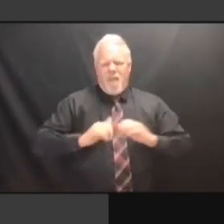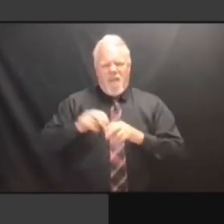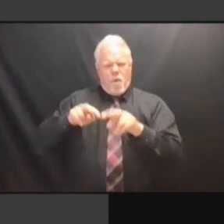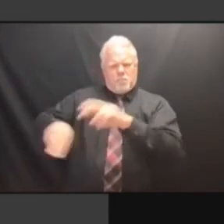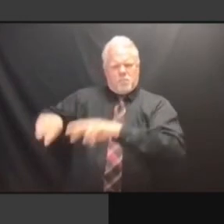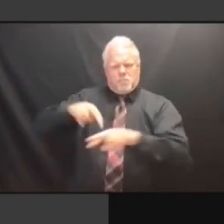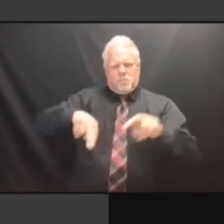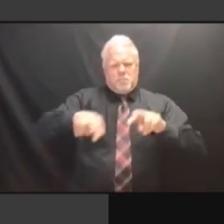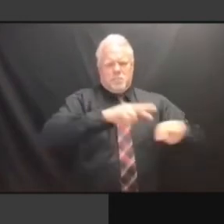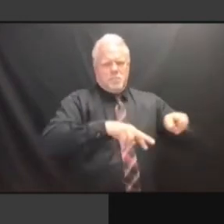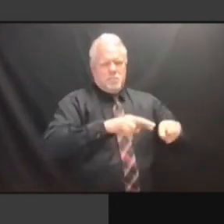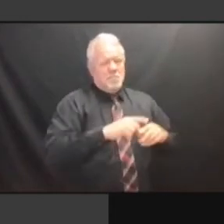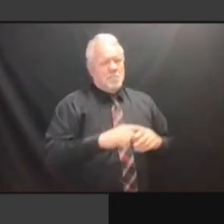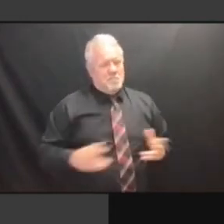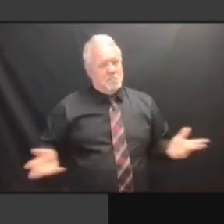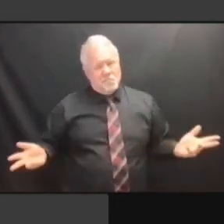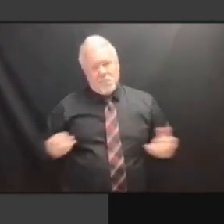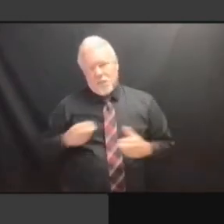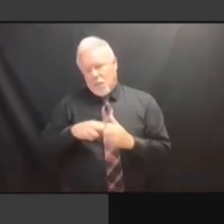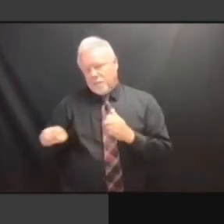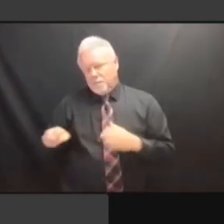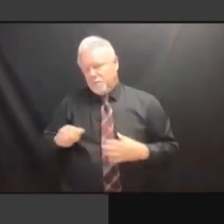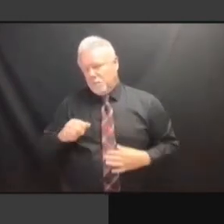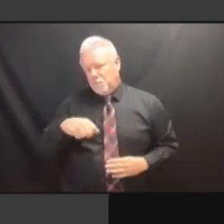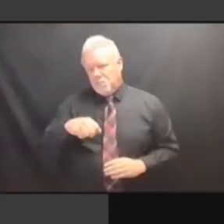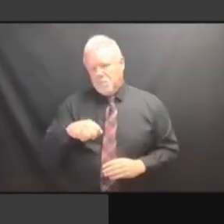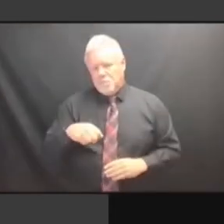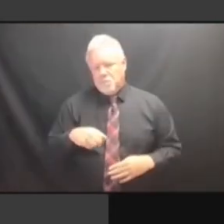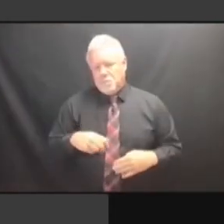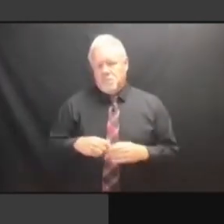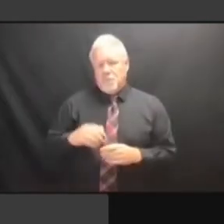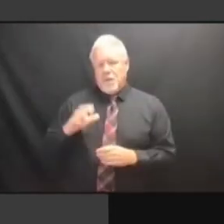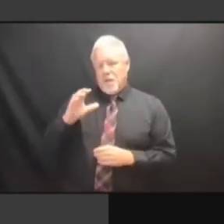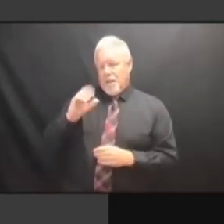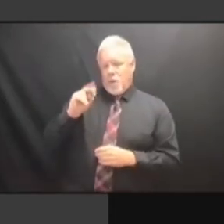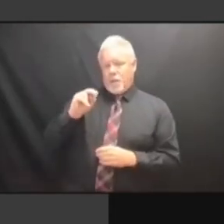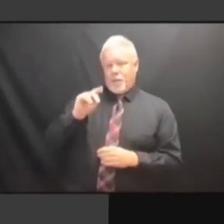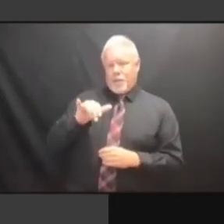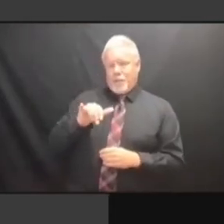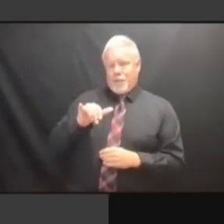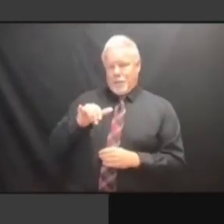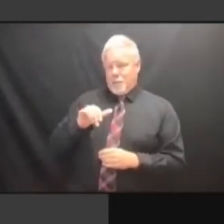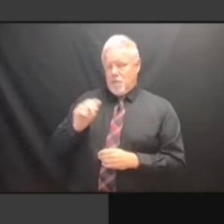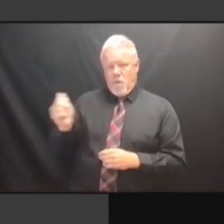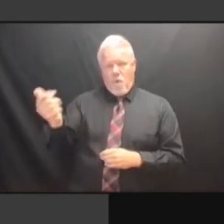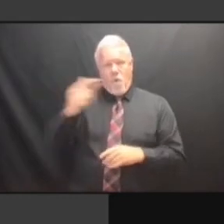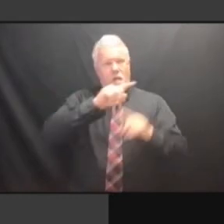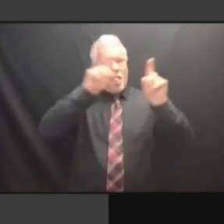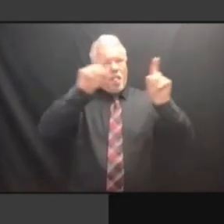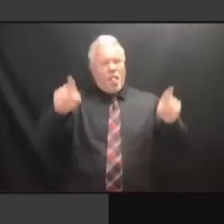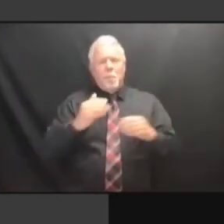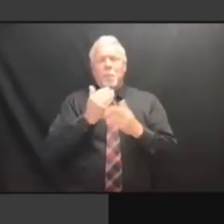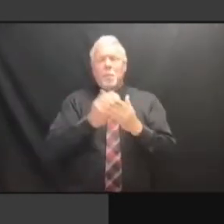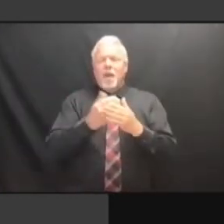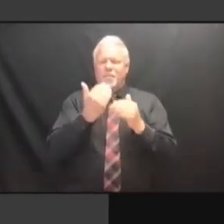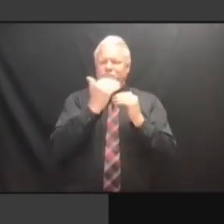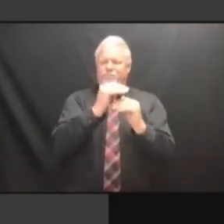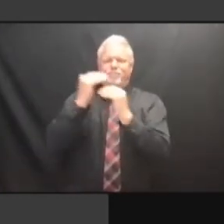WHICH IS DIFFICULT, BECAUSE THE COUNTIES HAVE WHICH IS DIFFICULT, BECAUSE THE COUNTIES HAVE LIMITED WHICH IS DIFFICULT, BECAUSE THE COUNTIES HAVE LIMITED RESOURCES COUNTIES HAVE LIMITED RESOURCES COUNTIES HAVE LIMITED RESOURCES AND COUNTIES HAVE LIMITED RESOURCES AND THE COUNTIES HAVE LIMITED RESOURCES AND THE OPERATIONS COUNTIES HAVE LIMITED RESOURCES AND THE OPERATIONS UNIT COUNTIES HAVE LIMITED RESOURCES AND THE OPERATIONS UNIT HAS COUNTIES HAVE LIMITED RESOURCES AND THE OPERATIONS UNIT HAS BEEN AND THE OPERATIONS UNIT HAS BEEN AND THE OPERATIONS UNIT HAS BEEN DOING AND THE OPERATIONS UNIT HAS BEEN DOING AN AND THE OPERATIONS UNIT HAS BEEN DOING AN EXCELLENT AND THE OPERATIONS UNIT HAS BEEN DOING AN EXCELLENT JOB AND THE OPERATIONS UNIT HAS BEEN DOING AN EXCELLENT JOB WITH DOING AN EXCELLENT JOB WITH DOING AN EXCELLENT JOB WITH RESPECT DOING AN EXCELLENT JOB WITH RESPECT TO